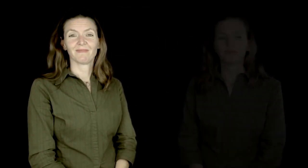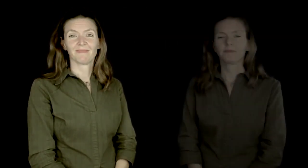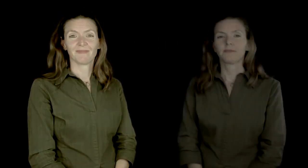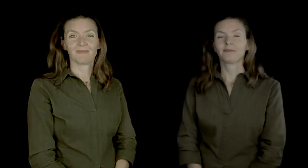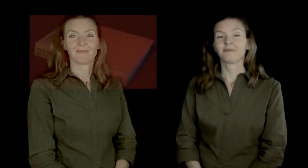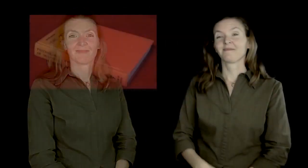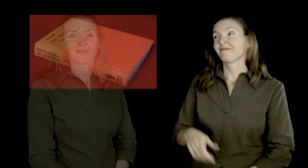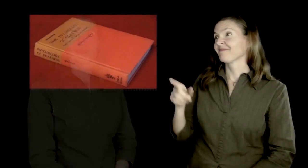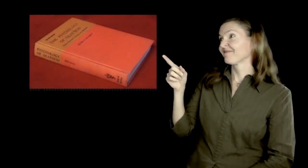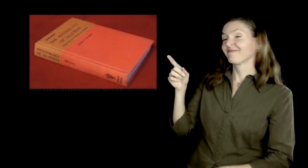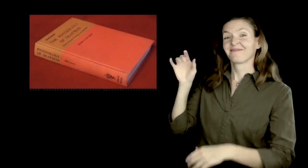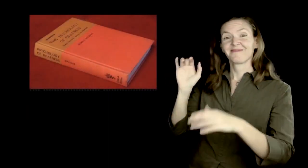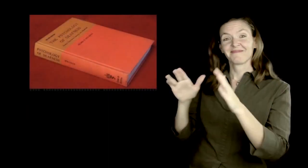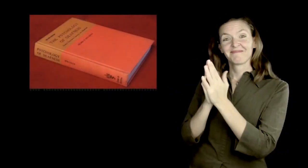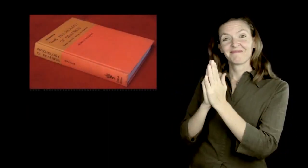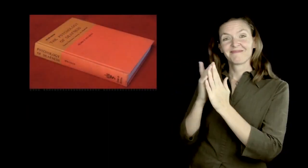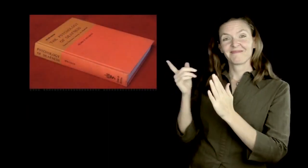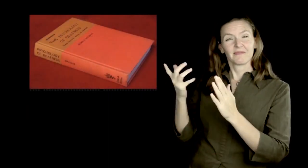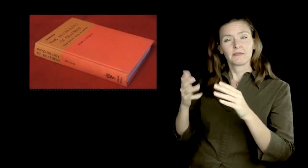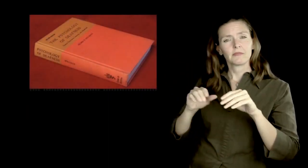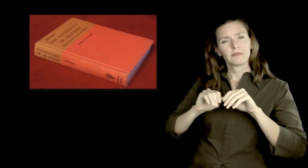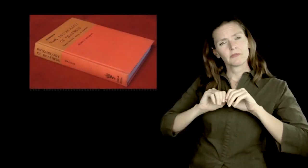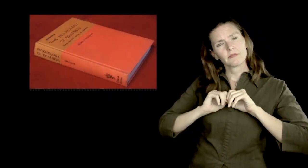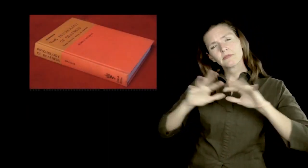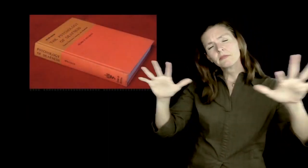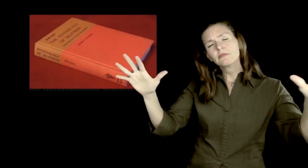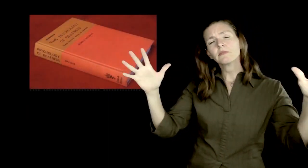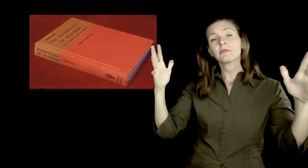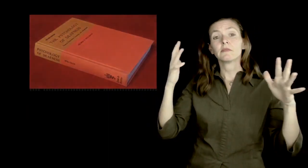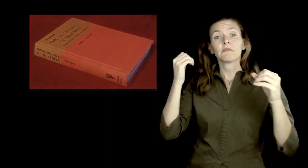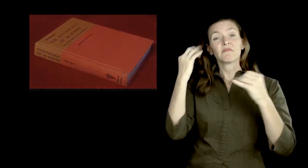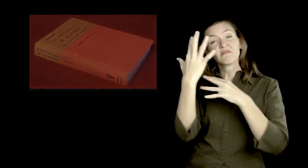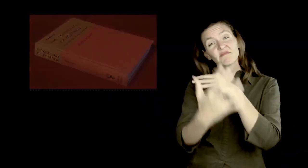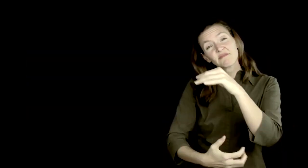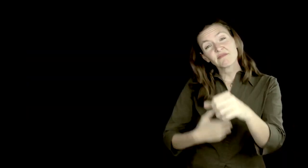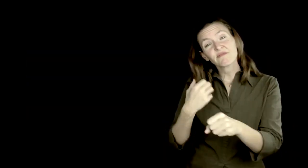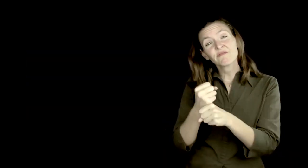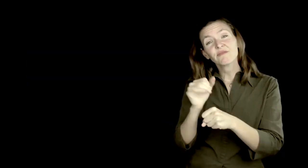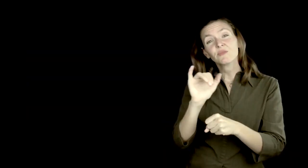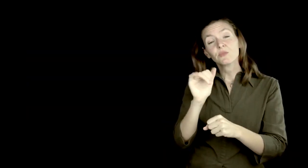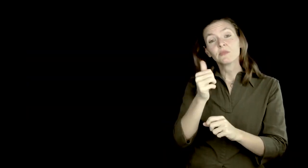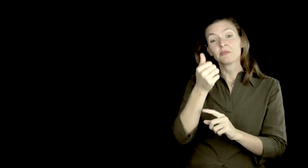[Image: Same old tan/orange book photo from earlier] This book was widely used, over a long span of time.